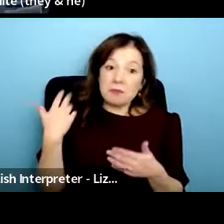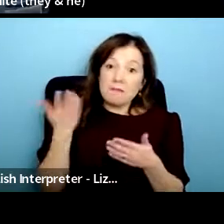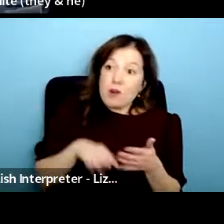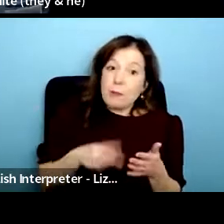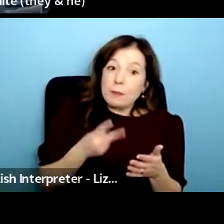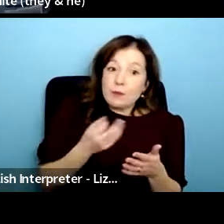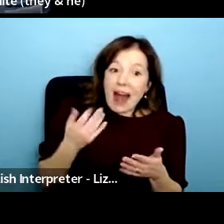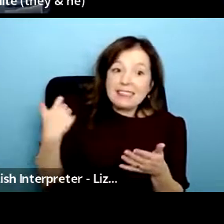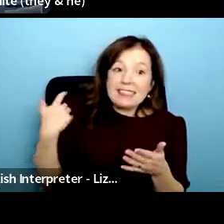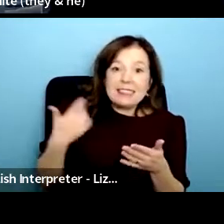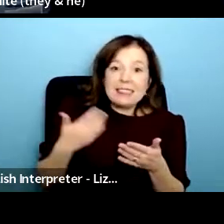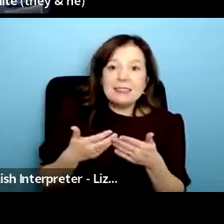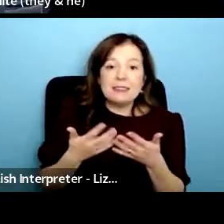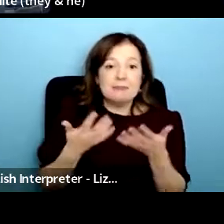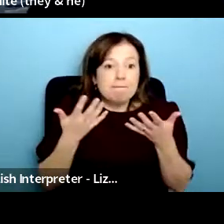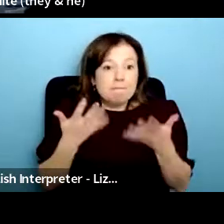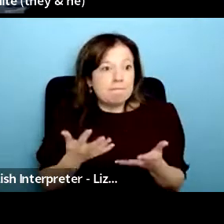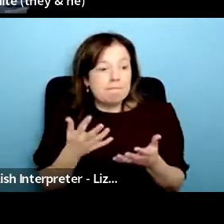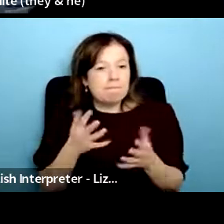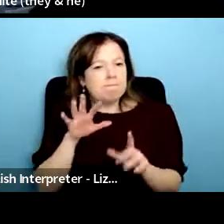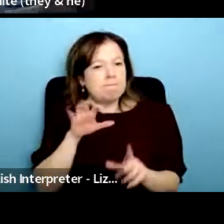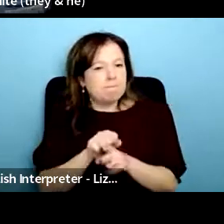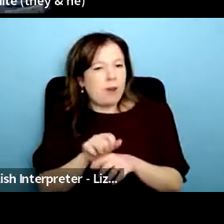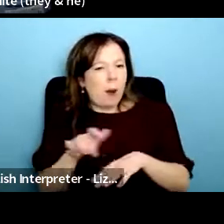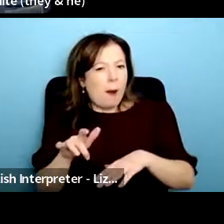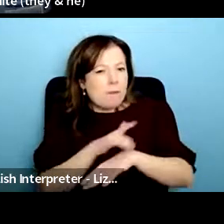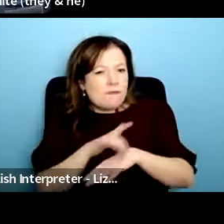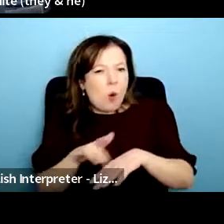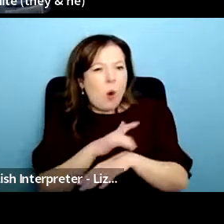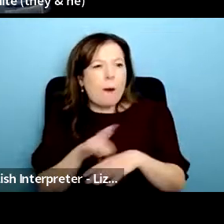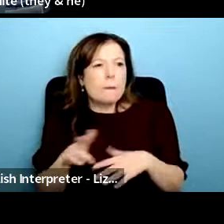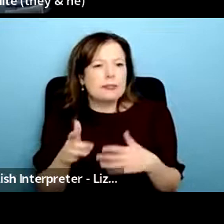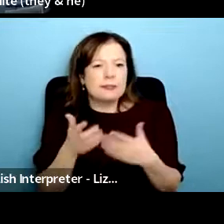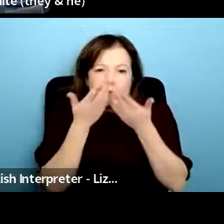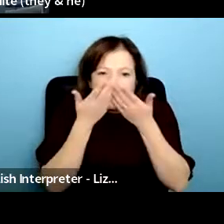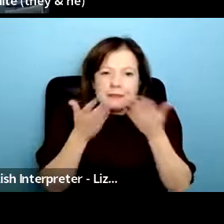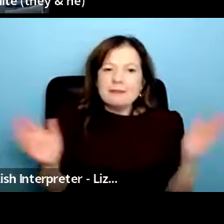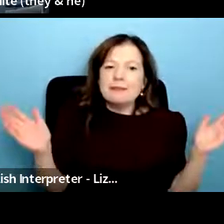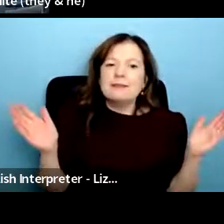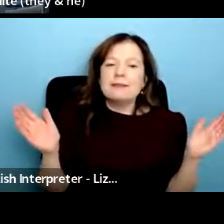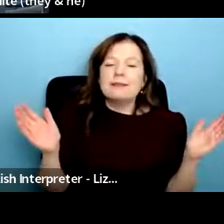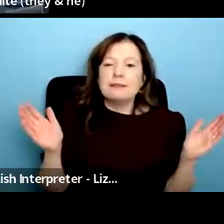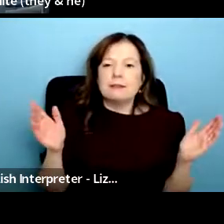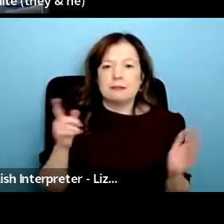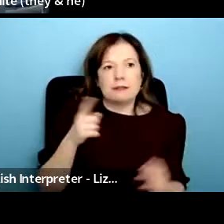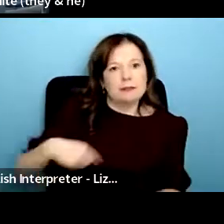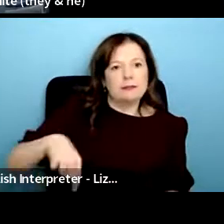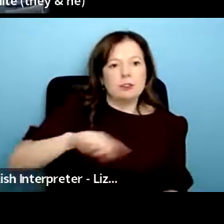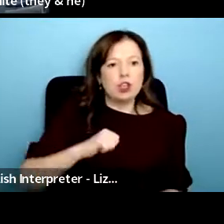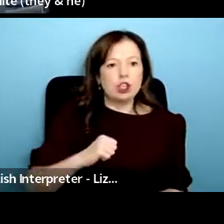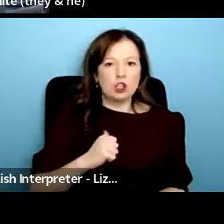we're doing a performance or uh sharing sometimes people will assume that we're going to be doing